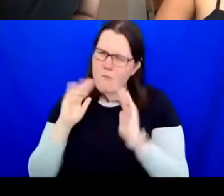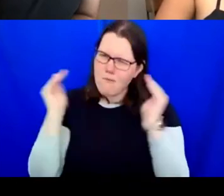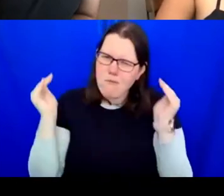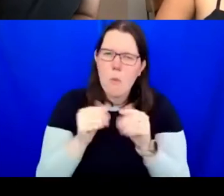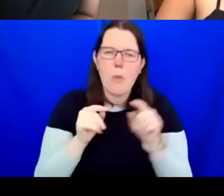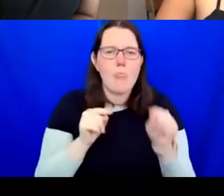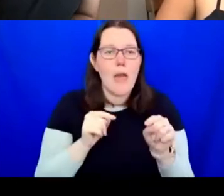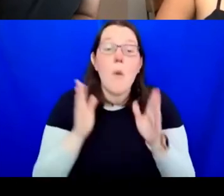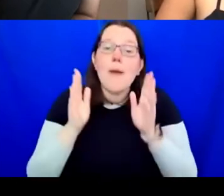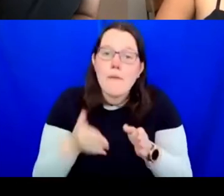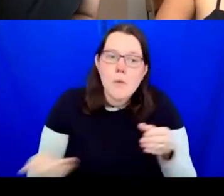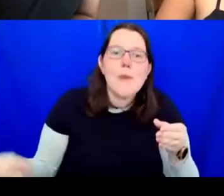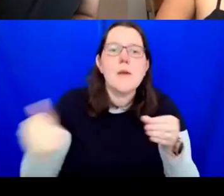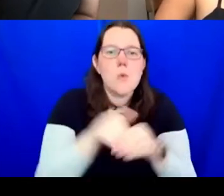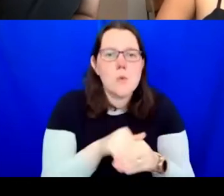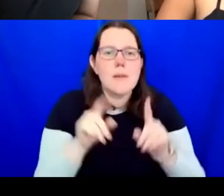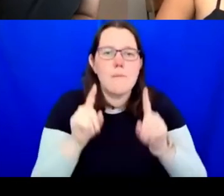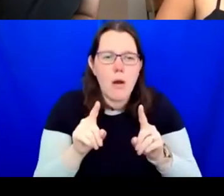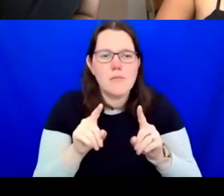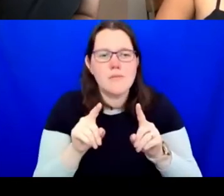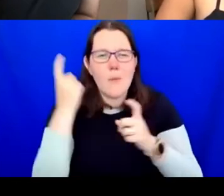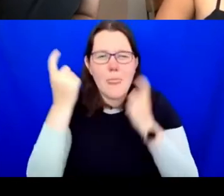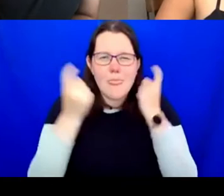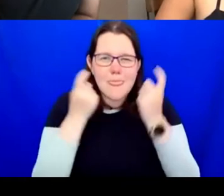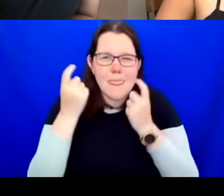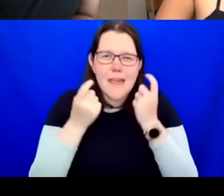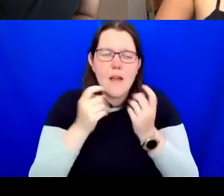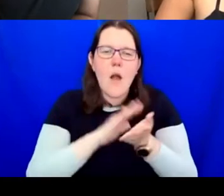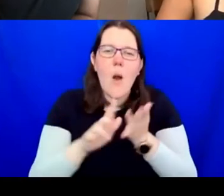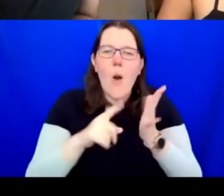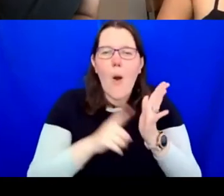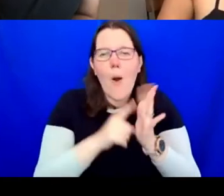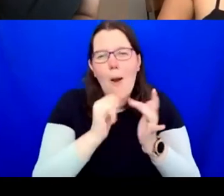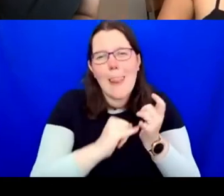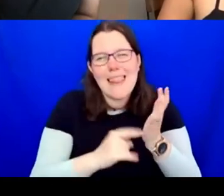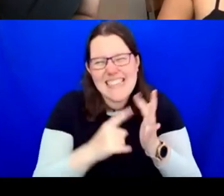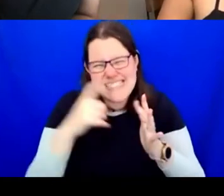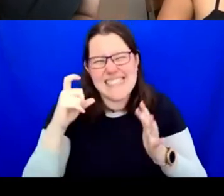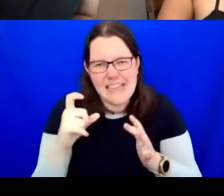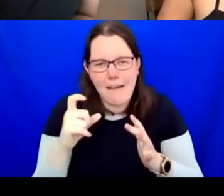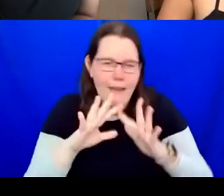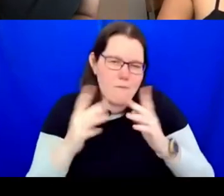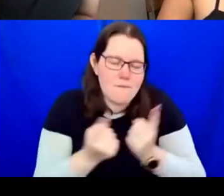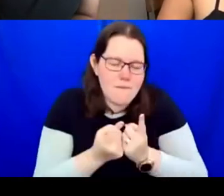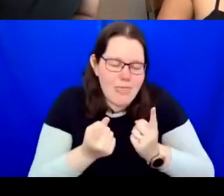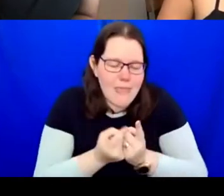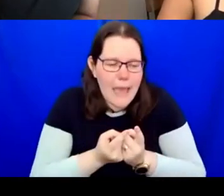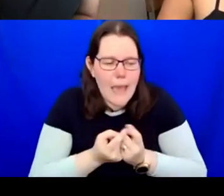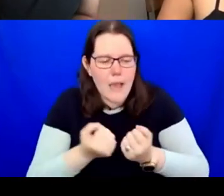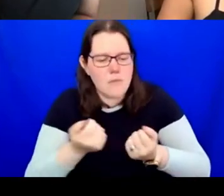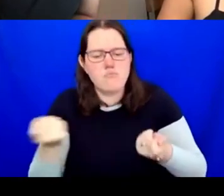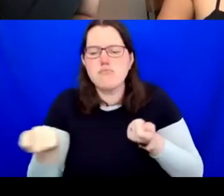have to think holistically about the organisation you run and the care of those colleagues that you